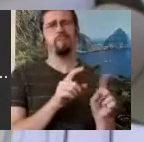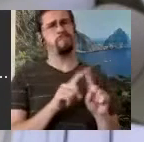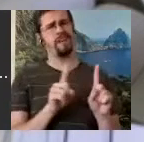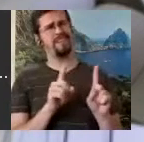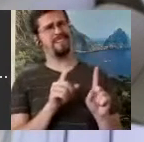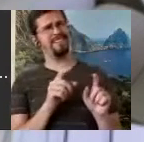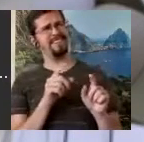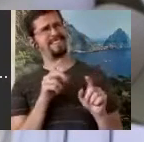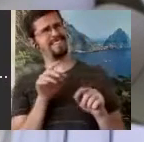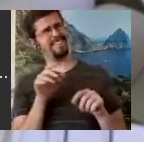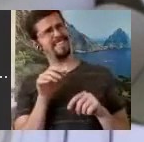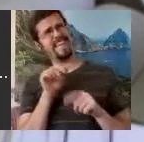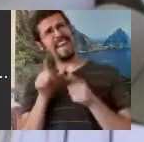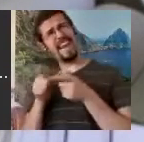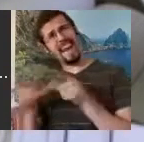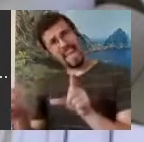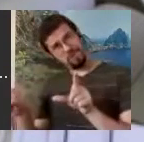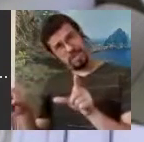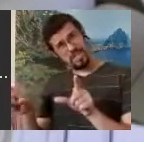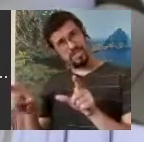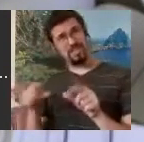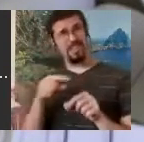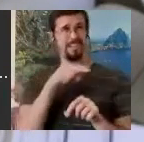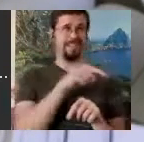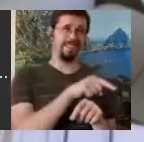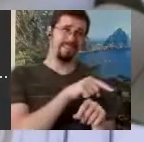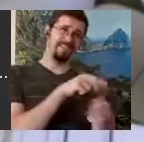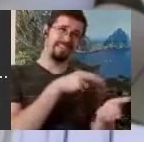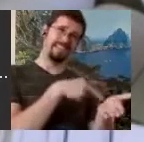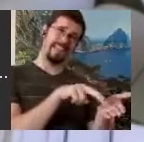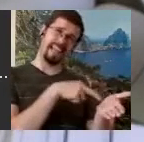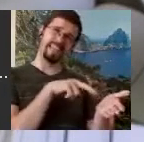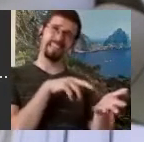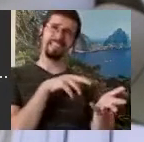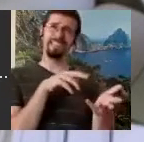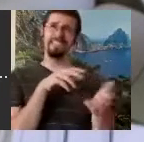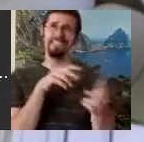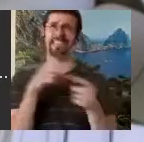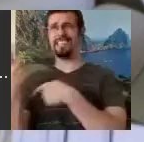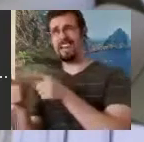the same as the word "language" applied to sign language. We all know that. So I